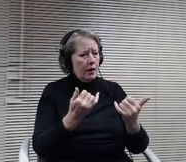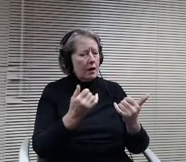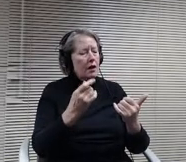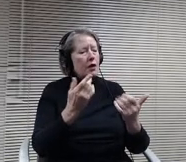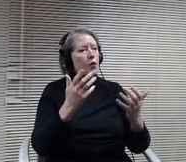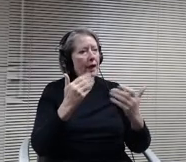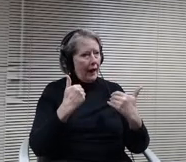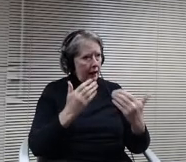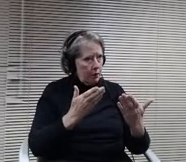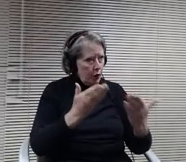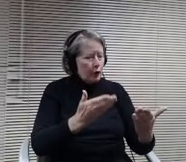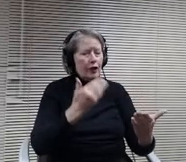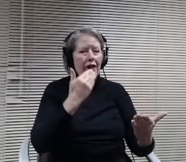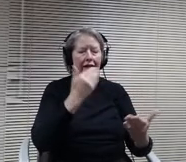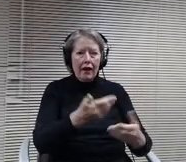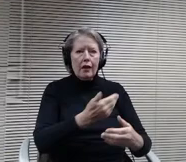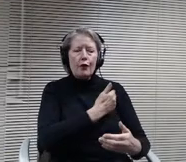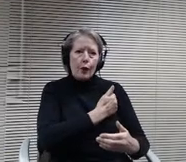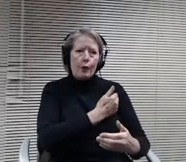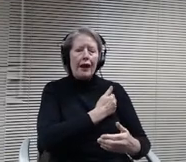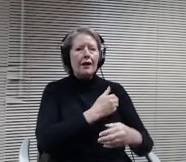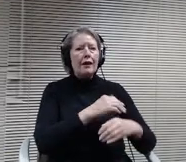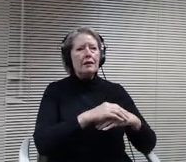Seeing no more questions or comments, we can move to A roll call vote.